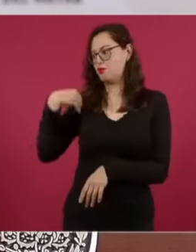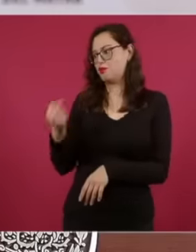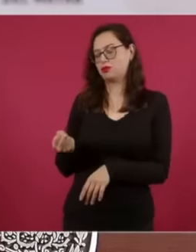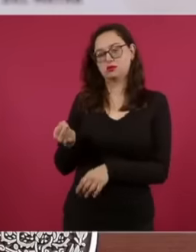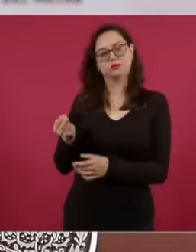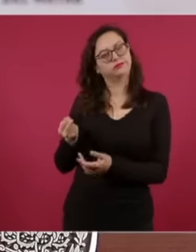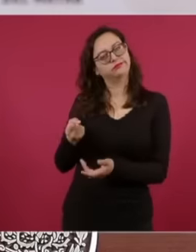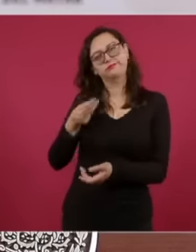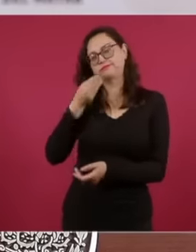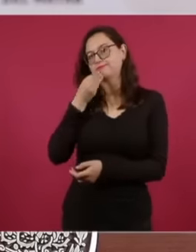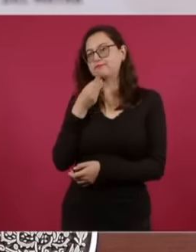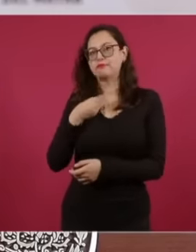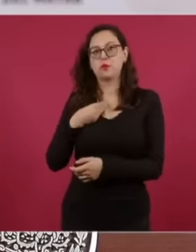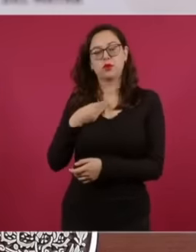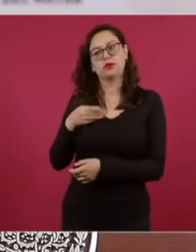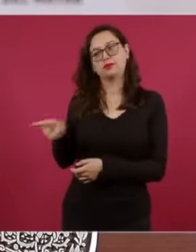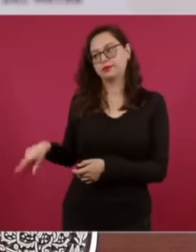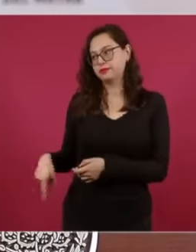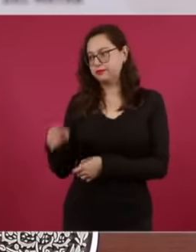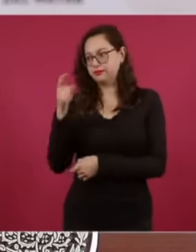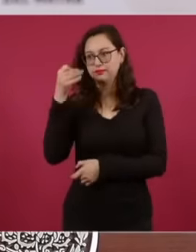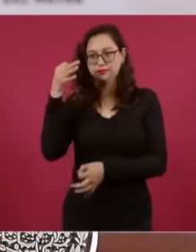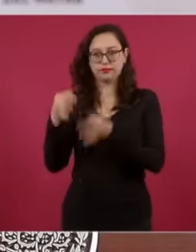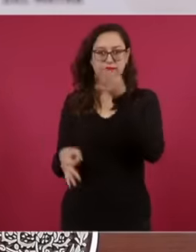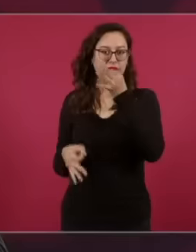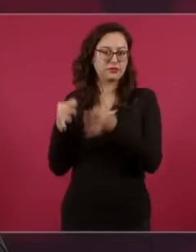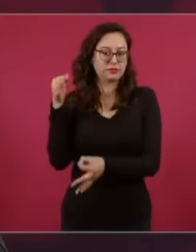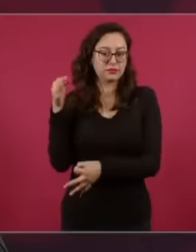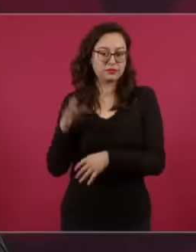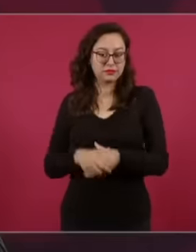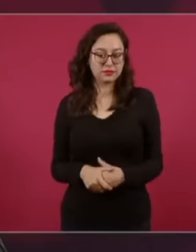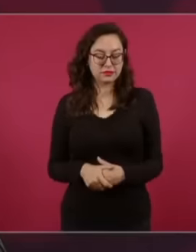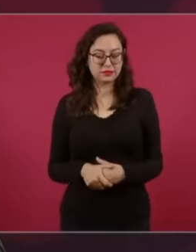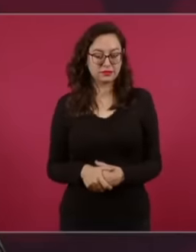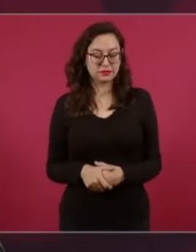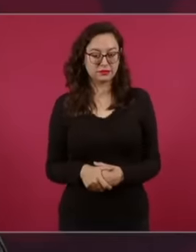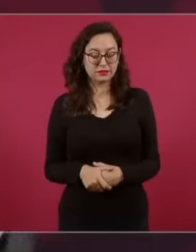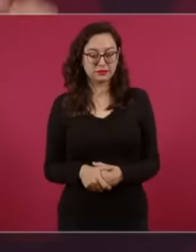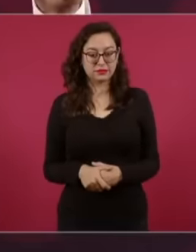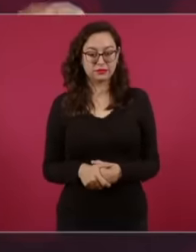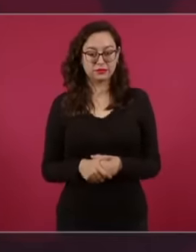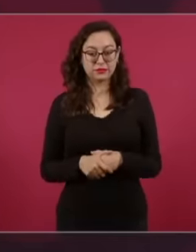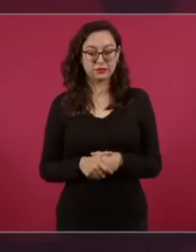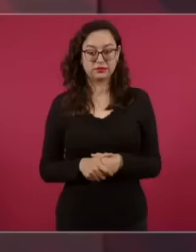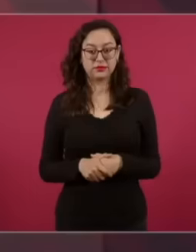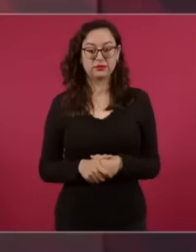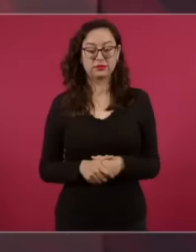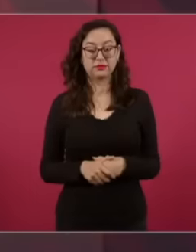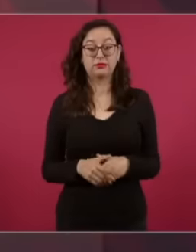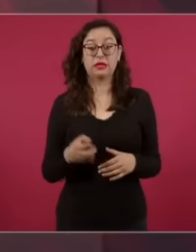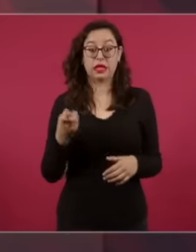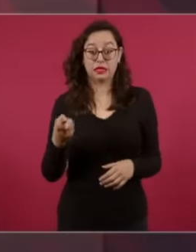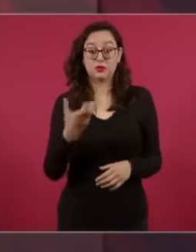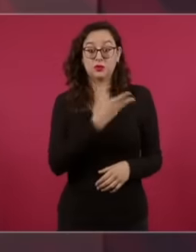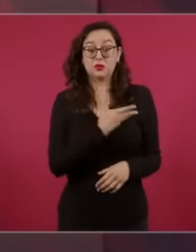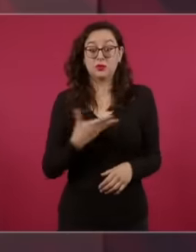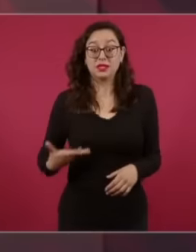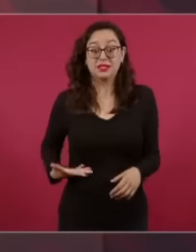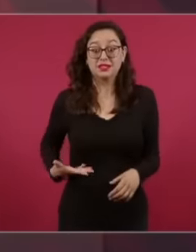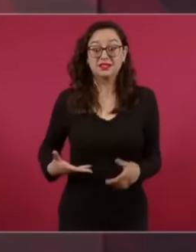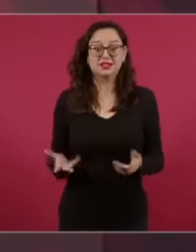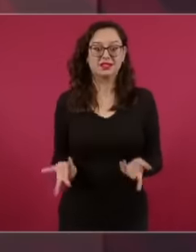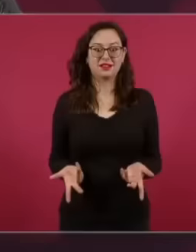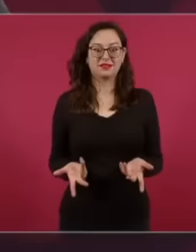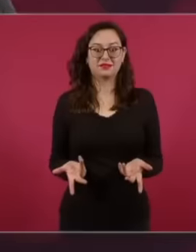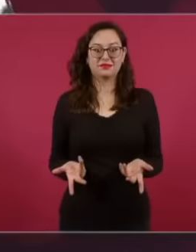powers in the Executive, which is why when we talk about the judicial power